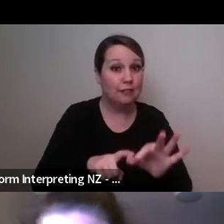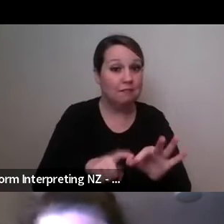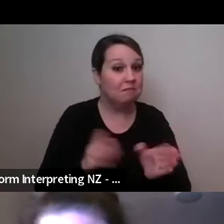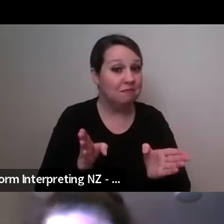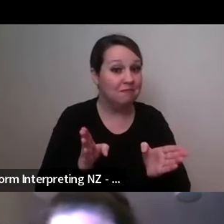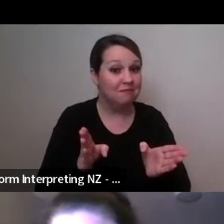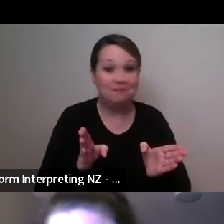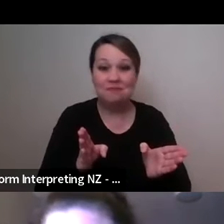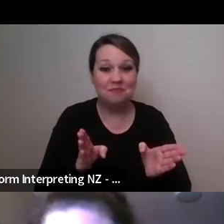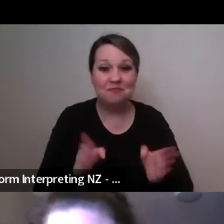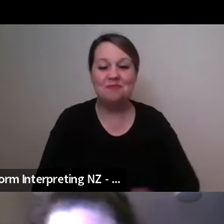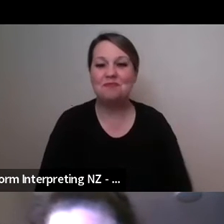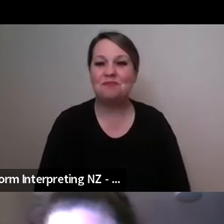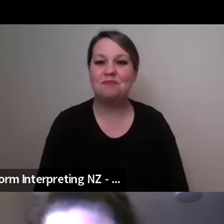I'd just like to say one thing Izzy